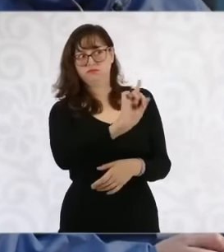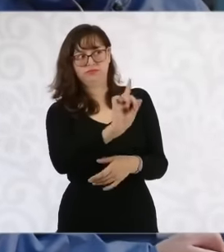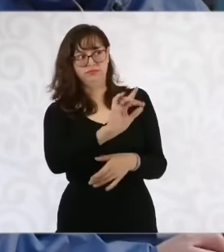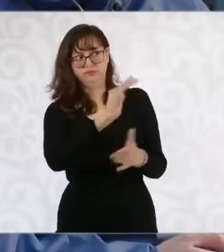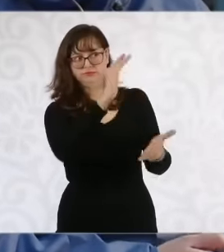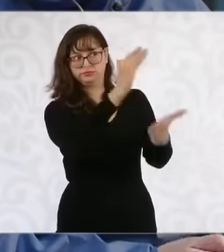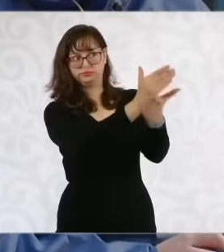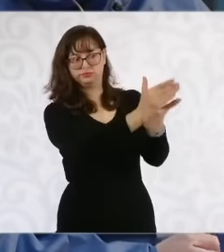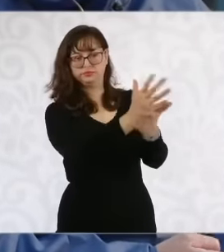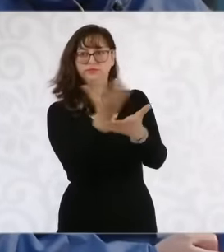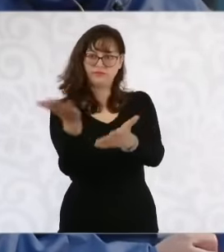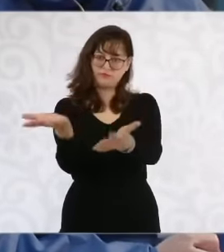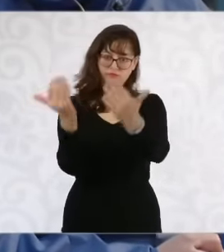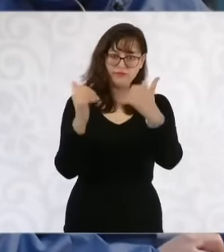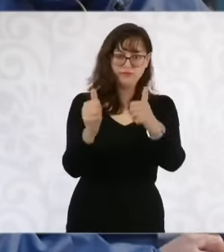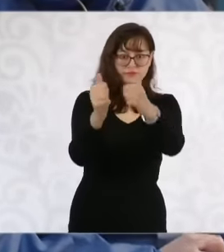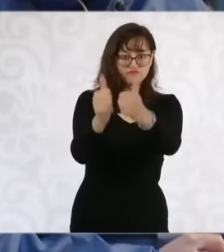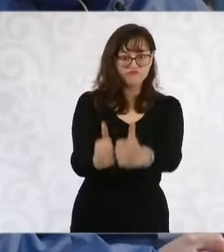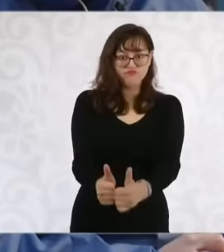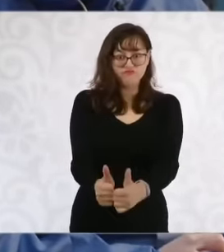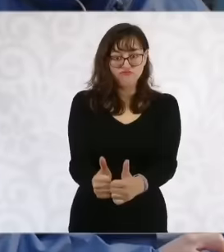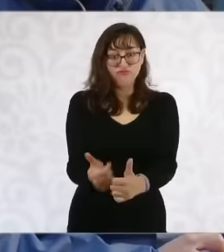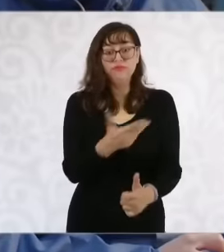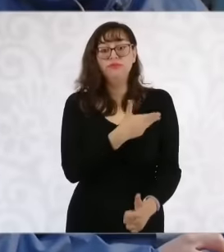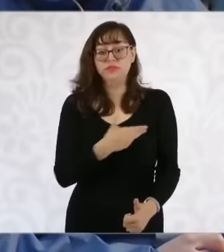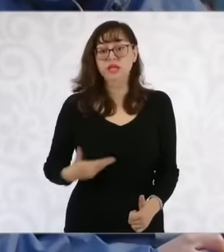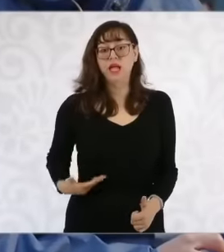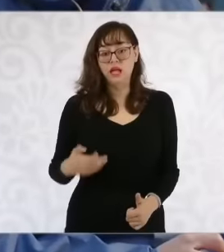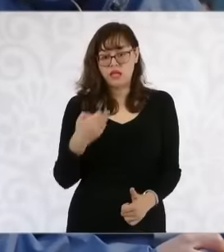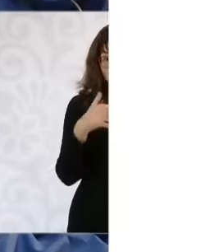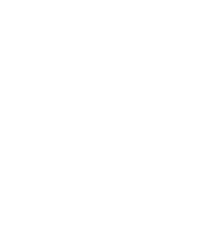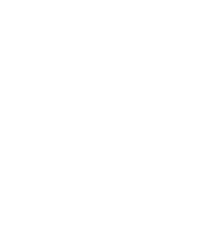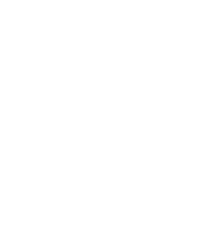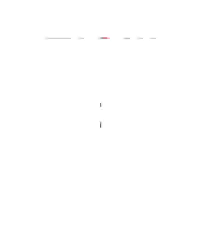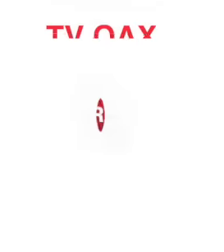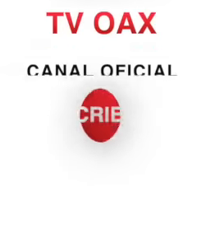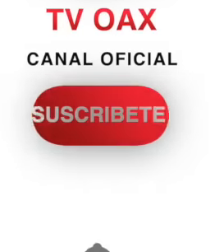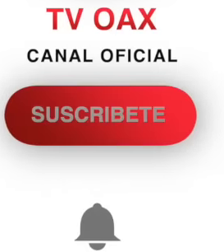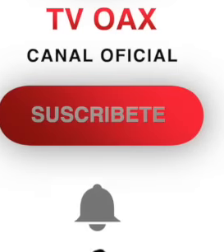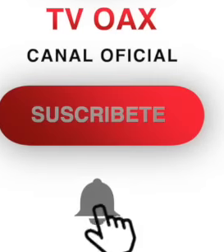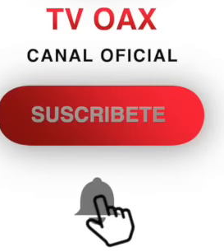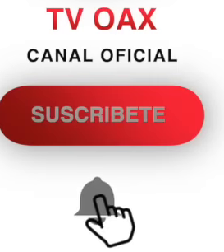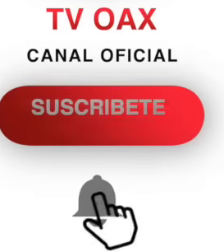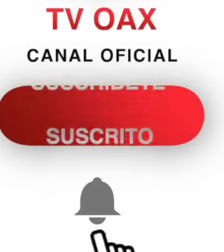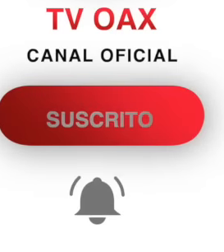the president instructed them to go and see how